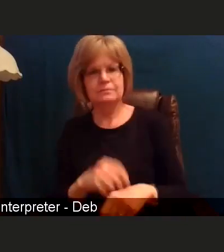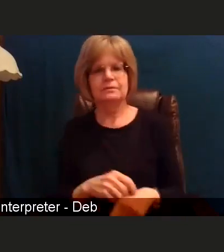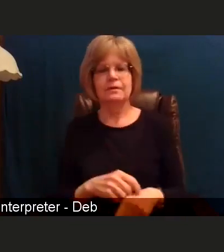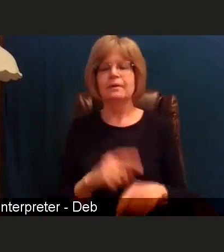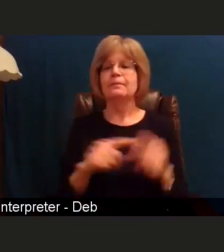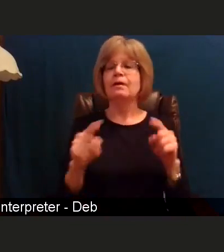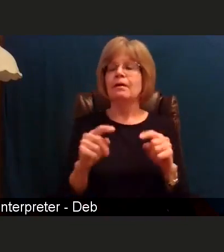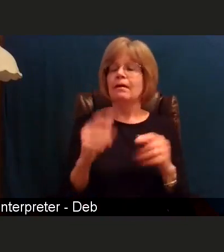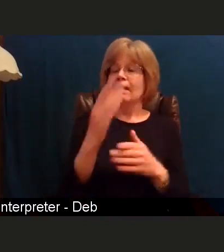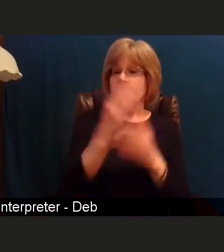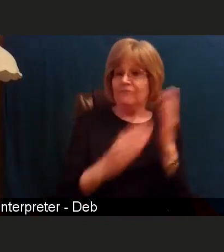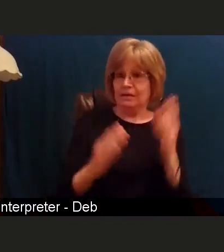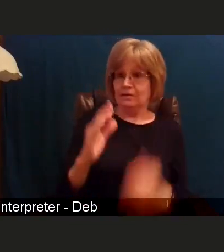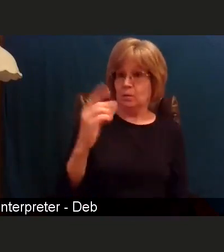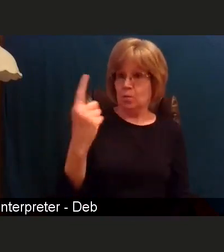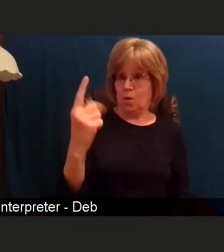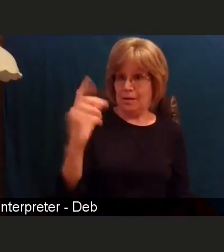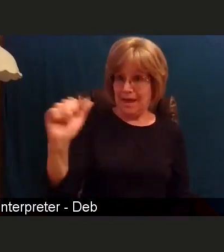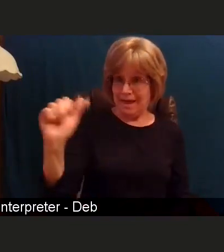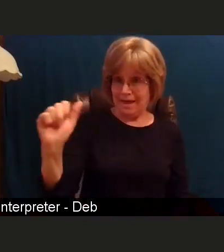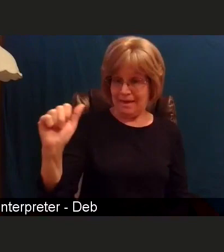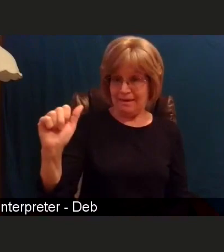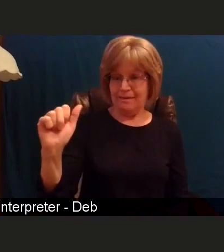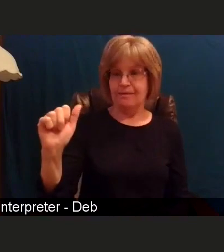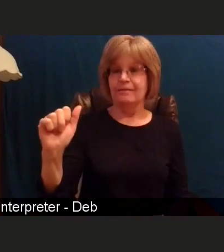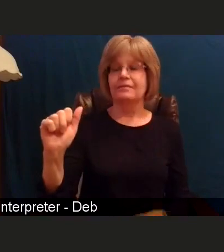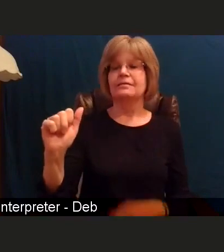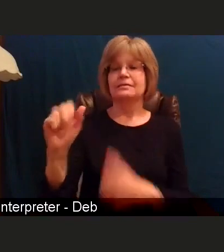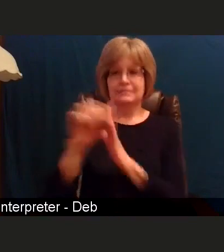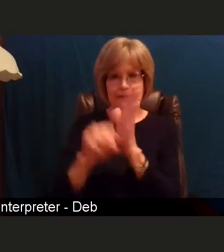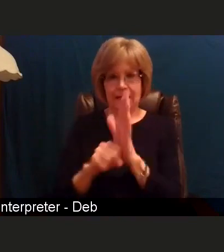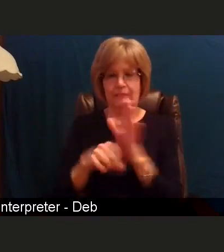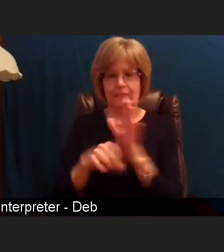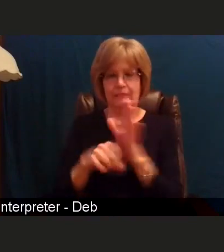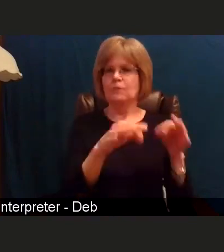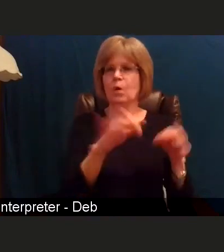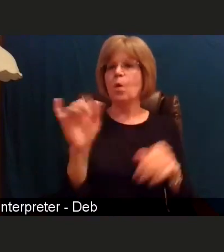they have also outlined a phase 1B, B as in boy.